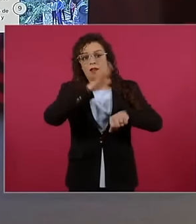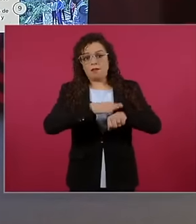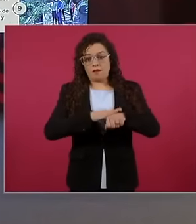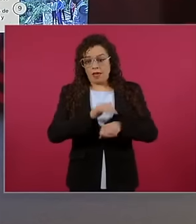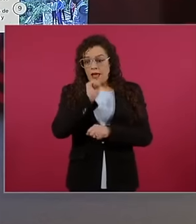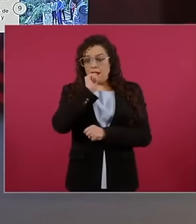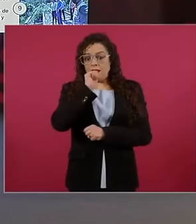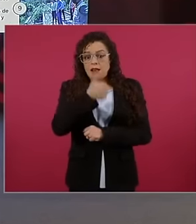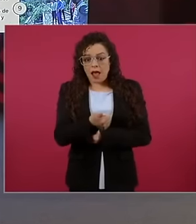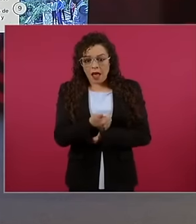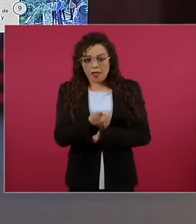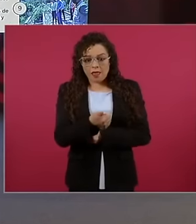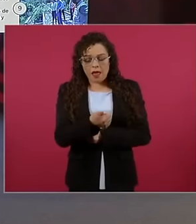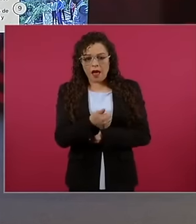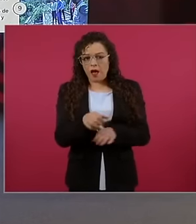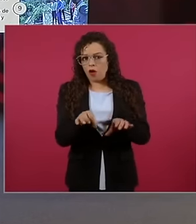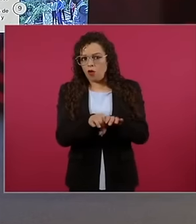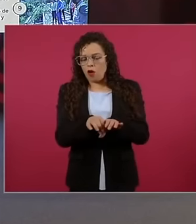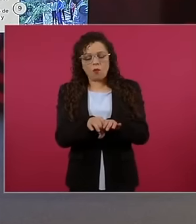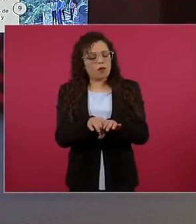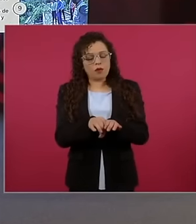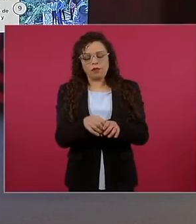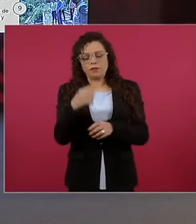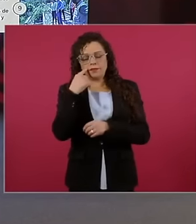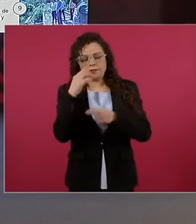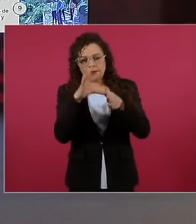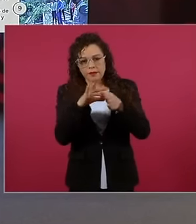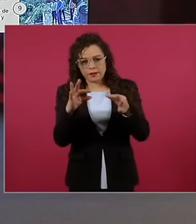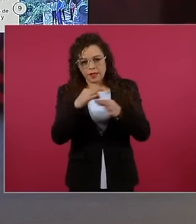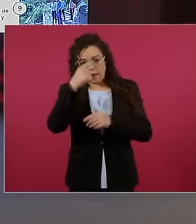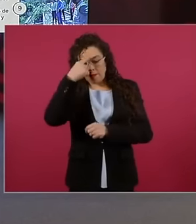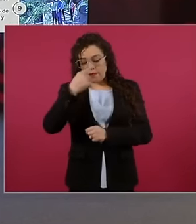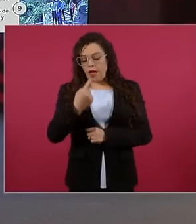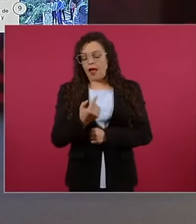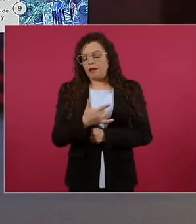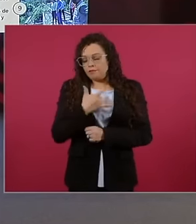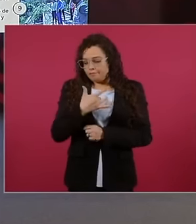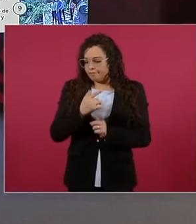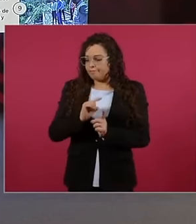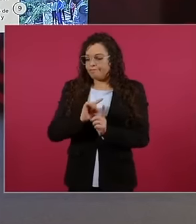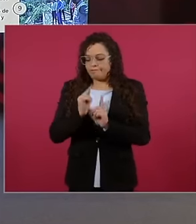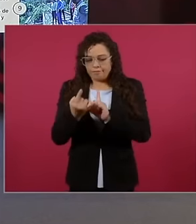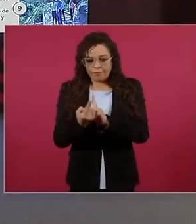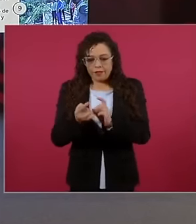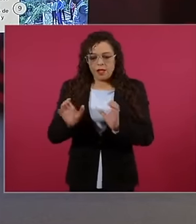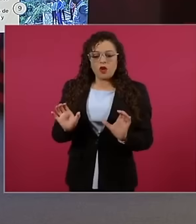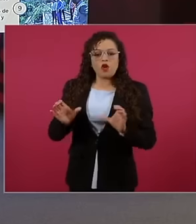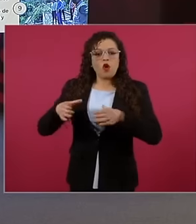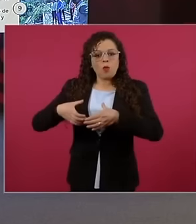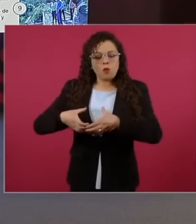of great awareness. They held many assemblies with the communities explaining to them